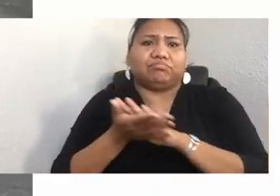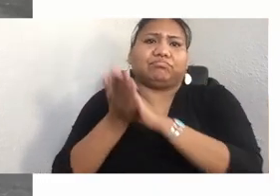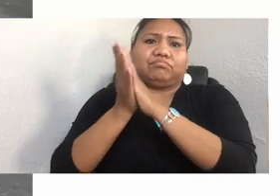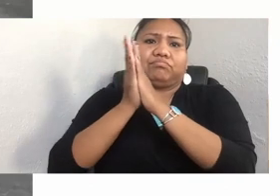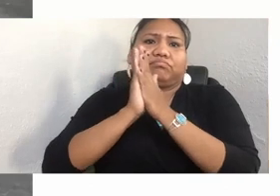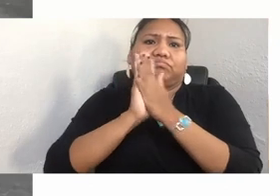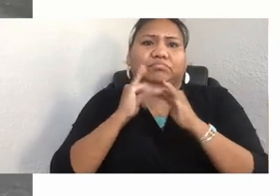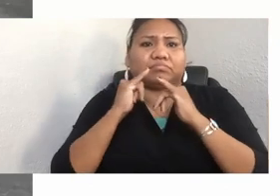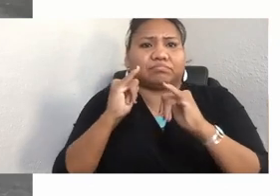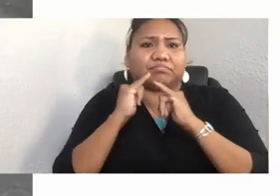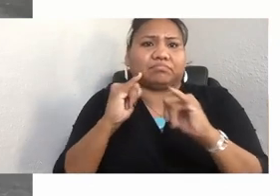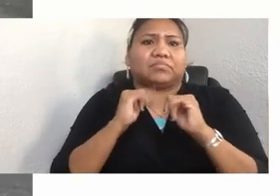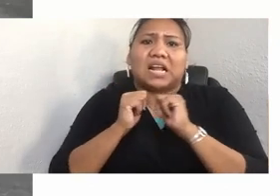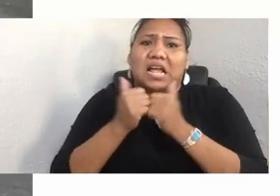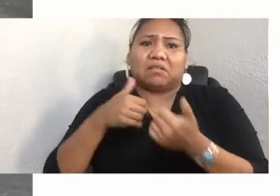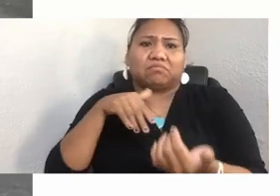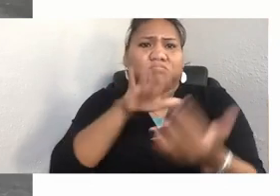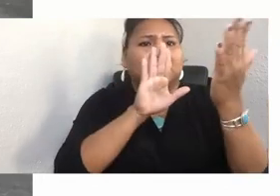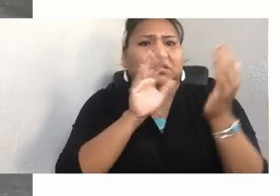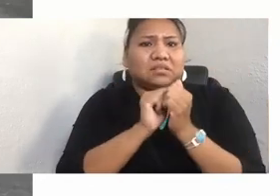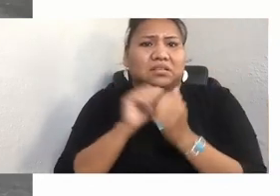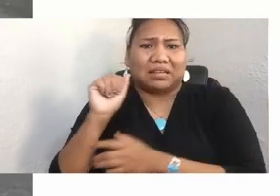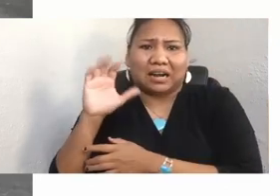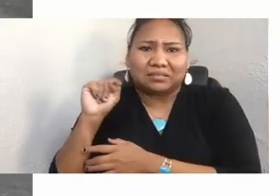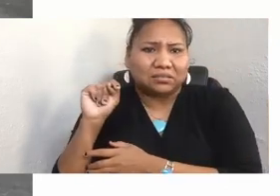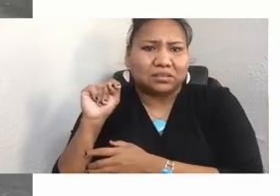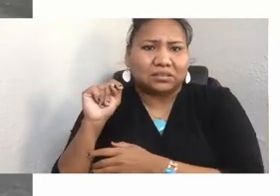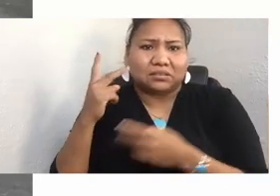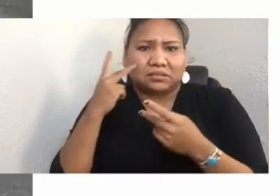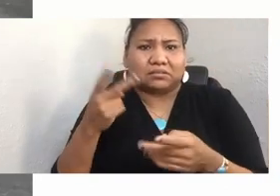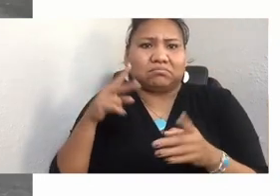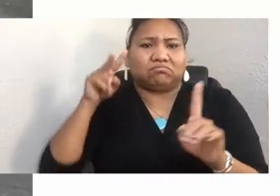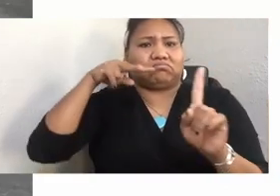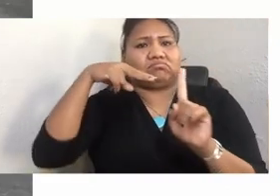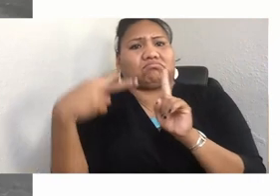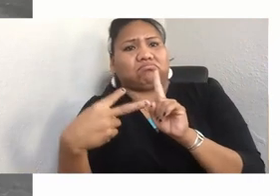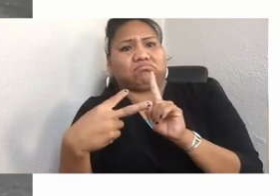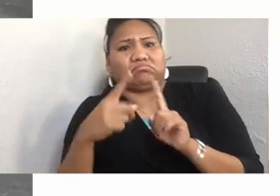It's got something to do with our perception of reality and how we handle ourselves."